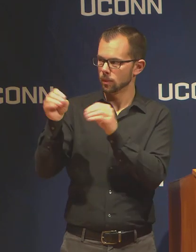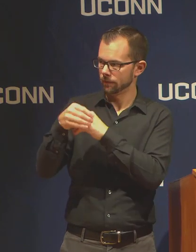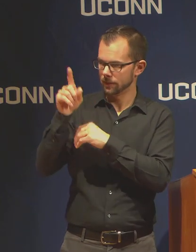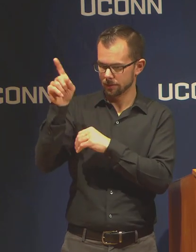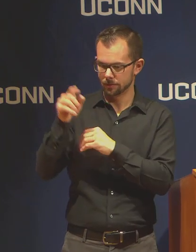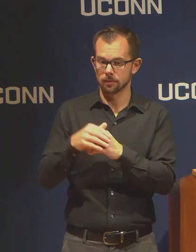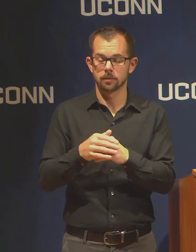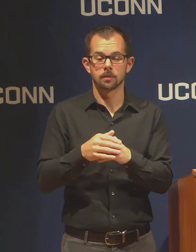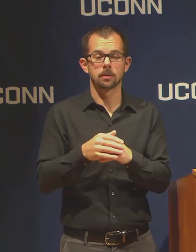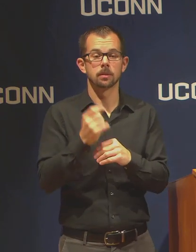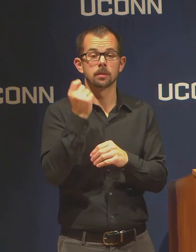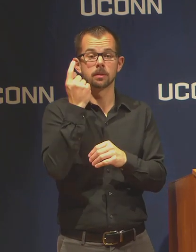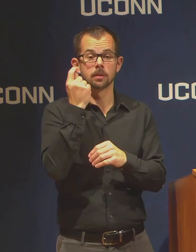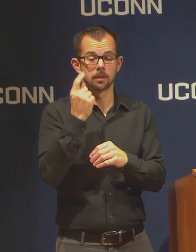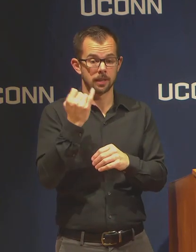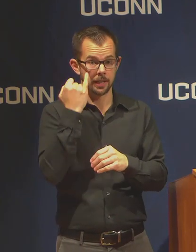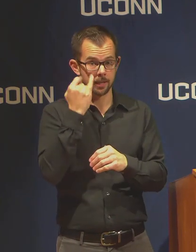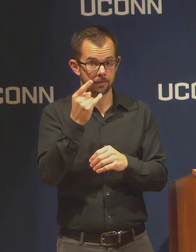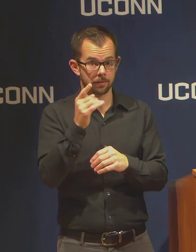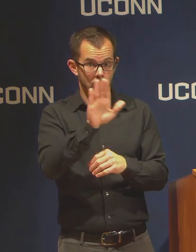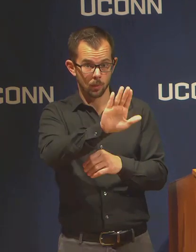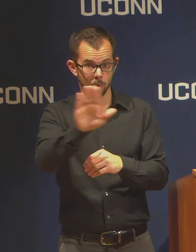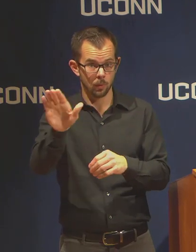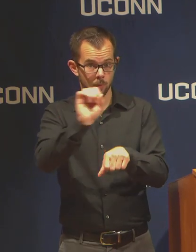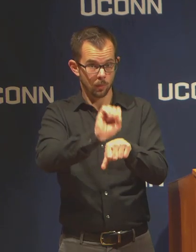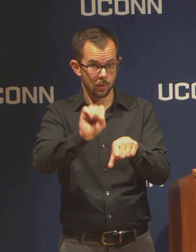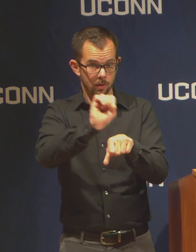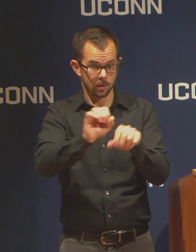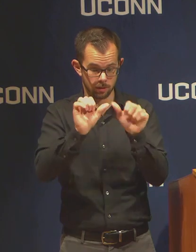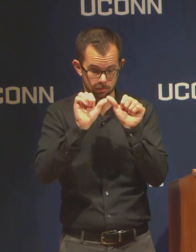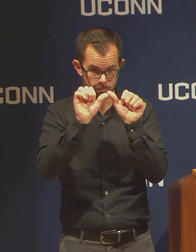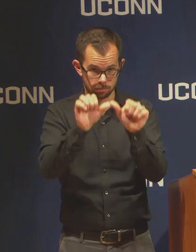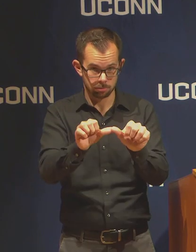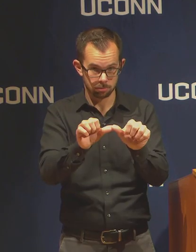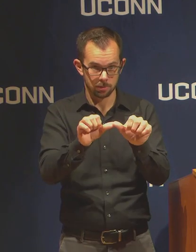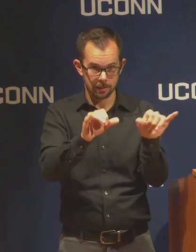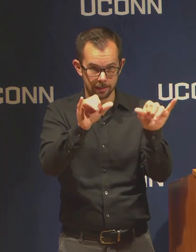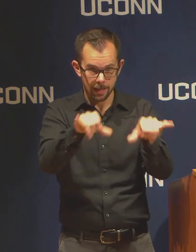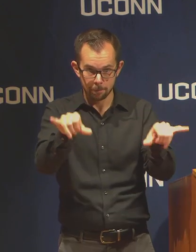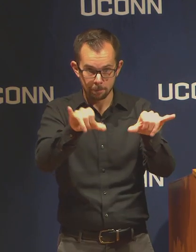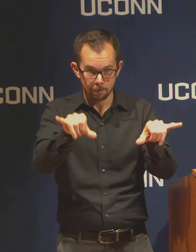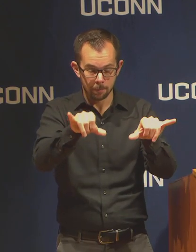to do the same work as you are doing and living within